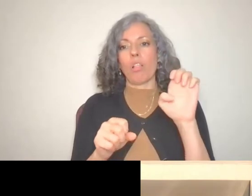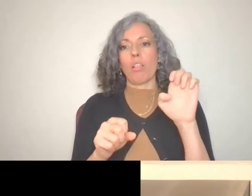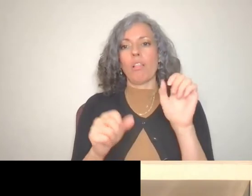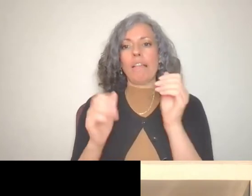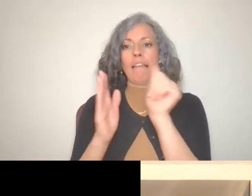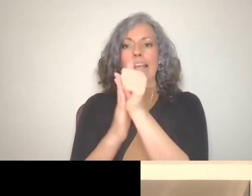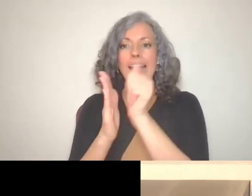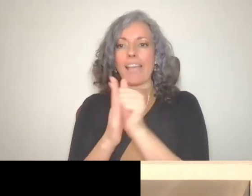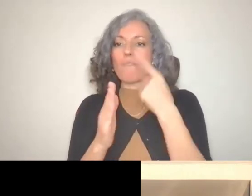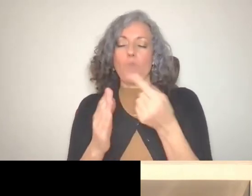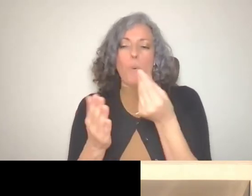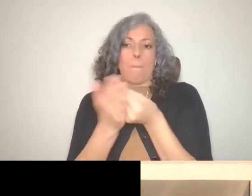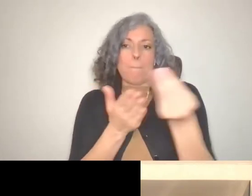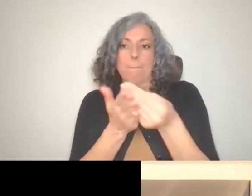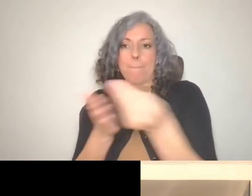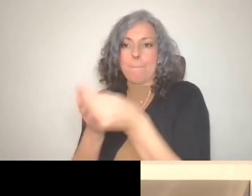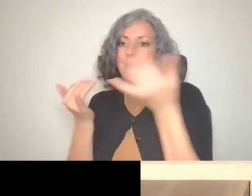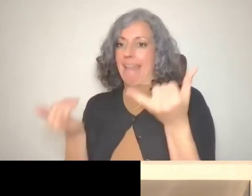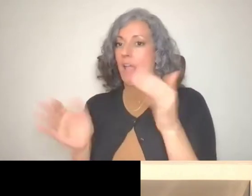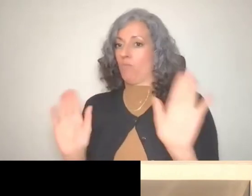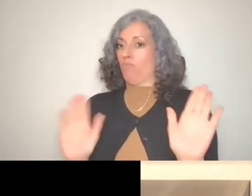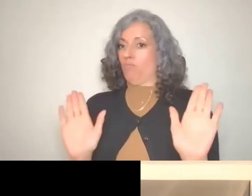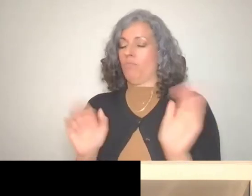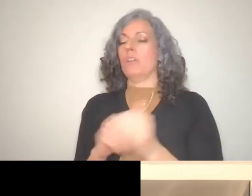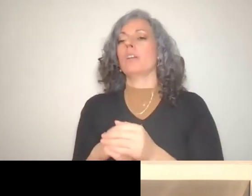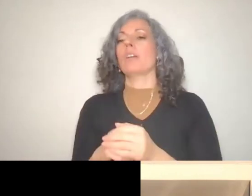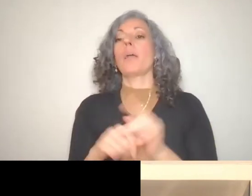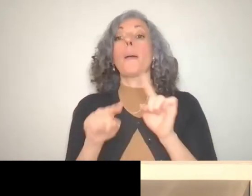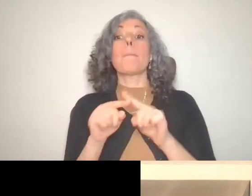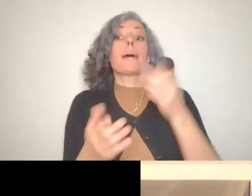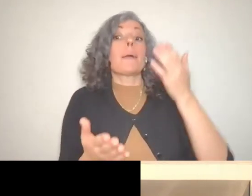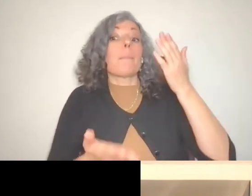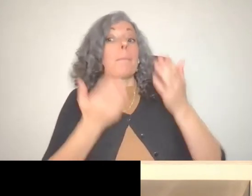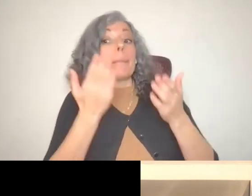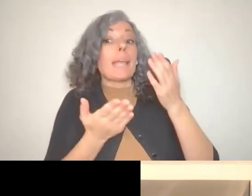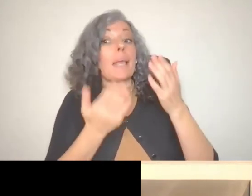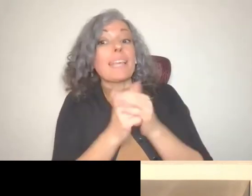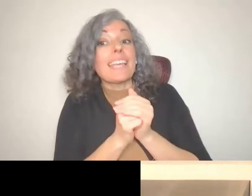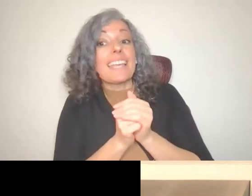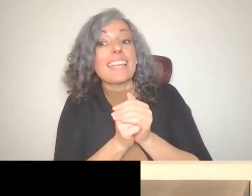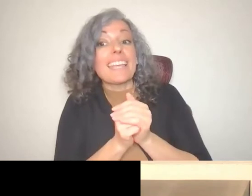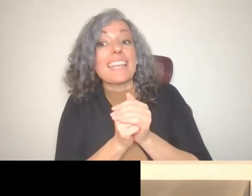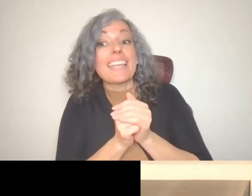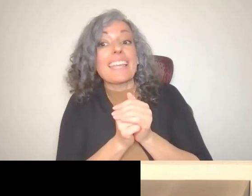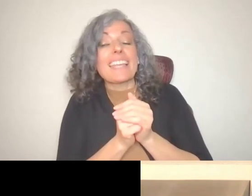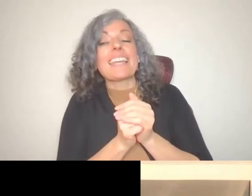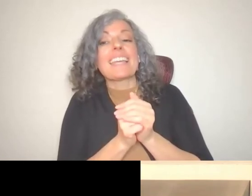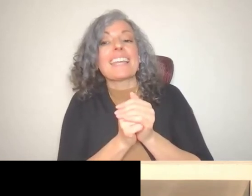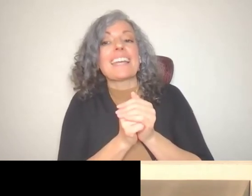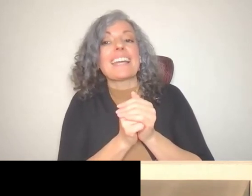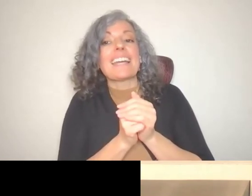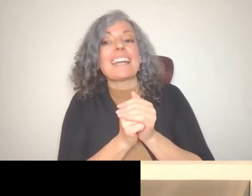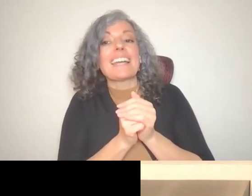now, but maybe like, once I get depending